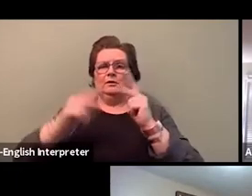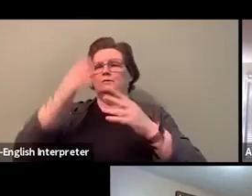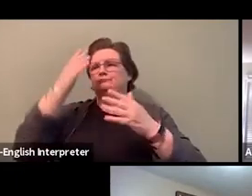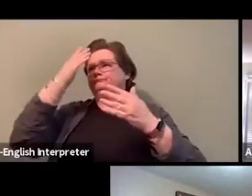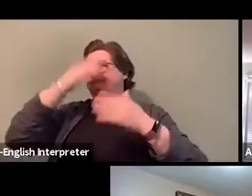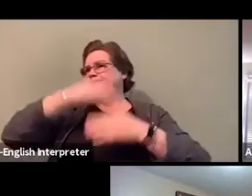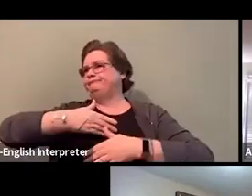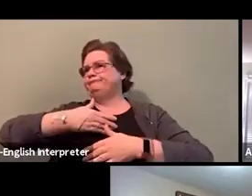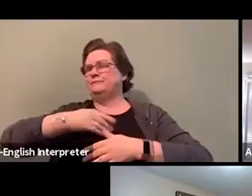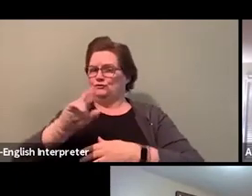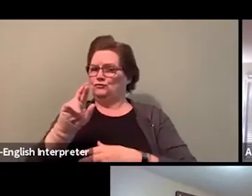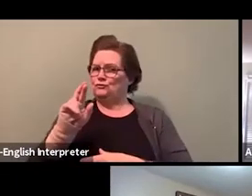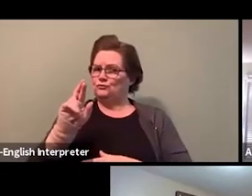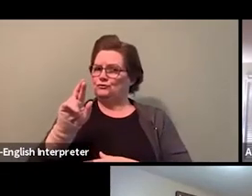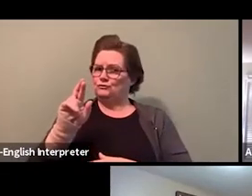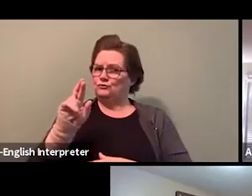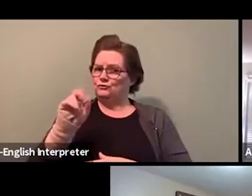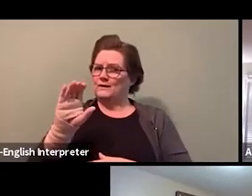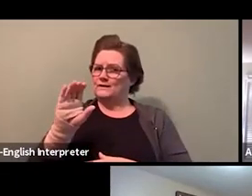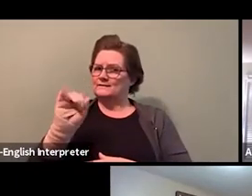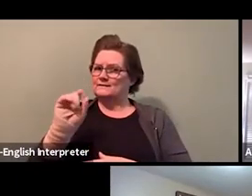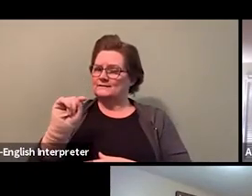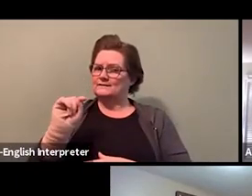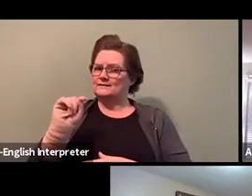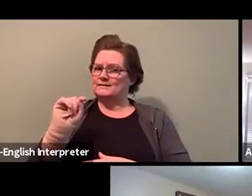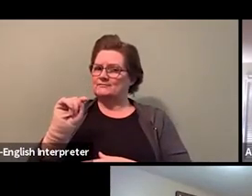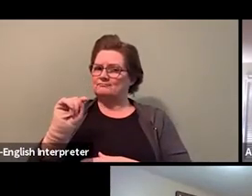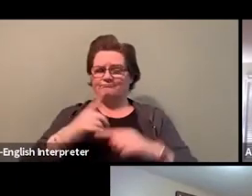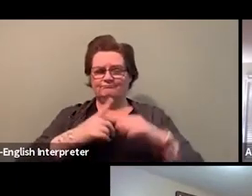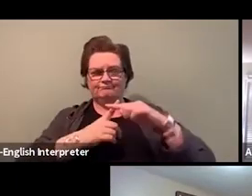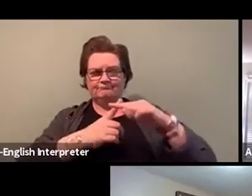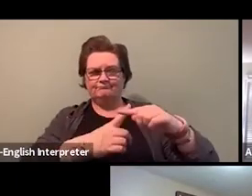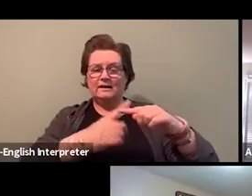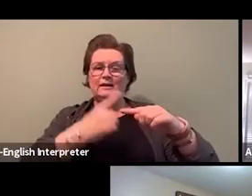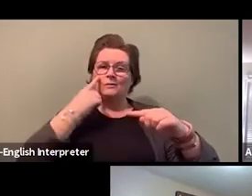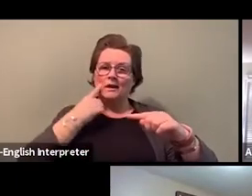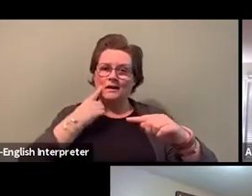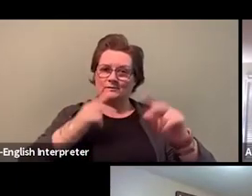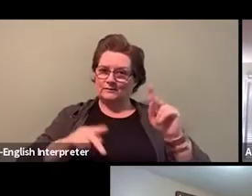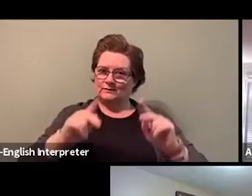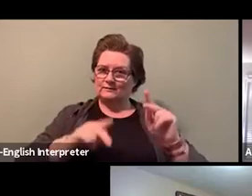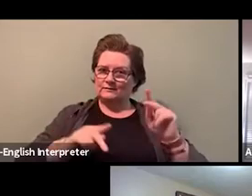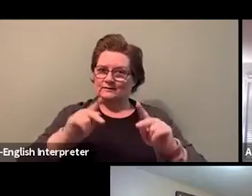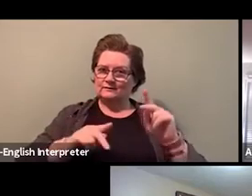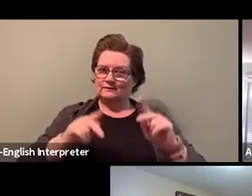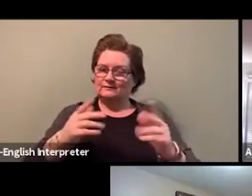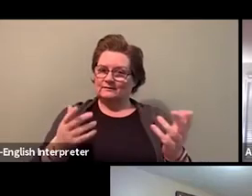And I think it often gets captured by those that say like, you know, where places they say, "Well,